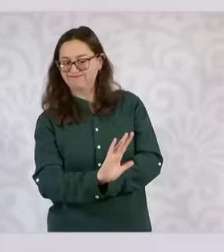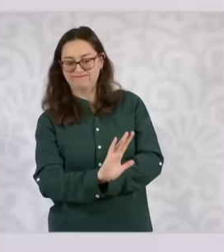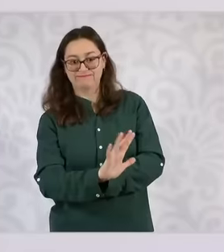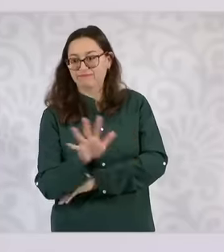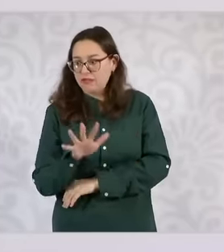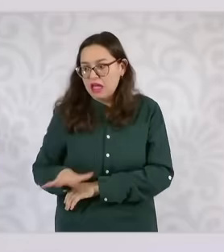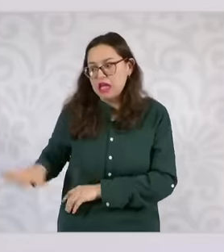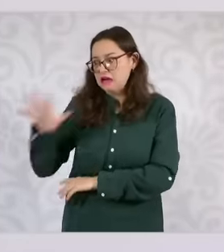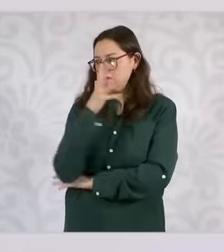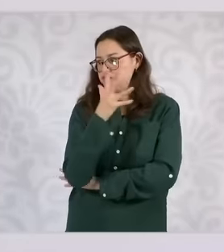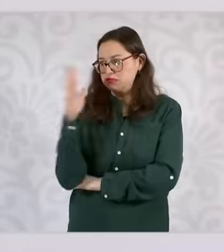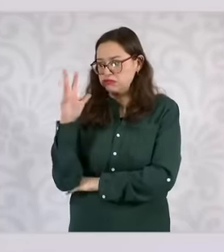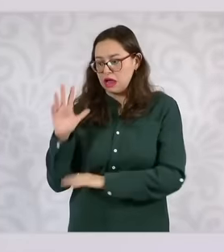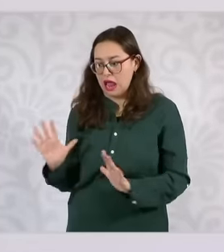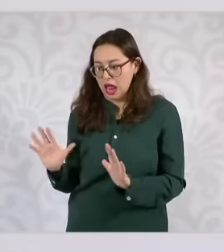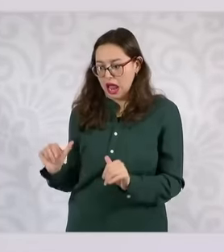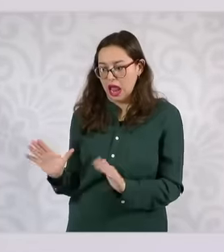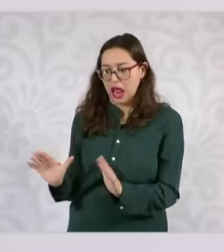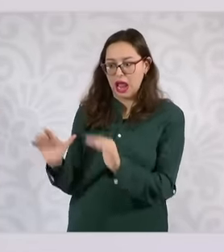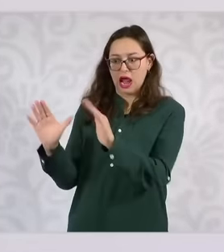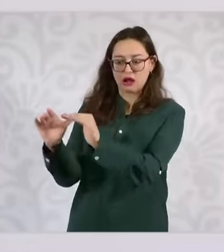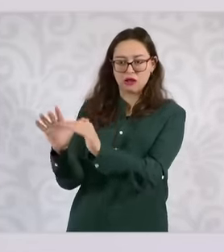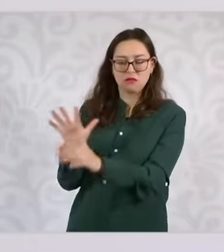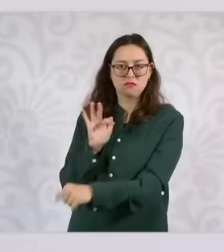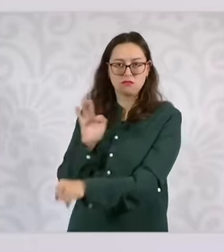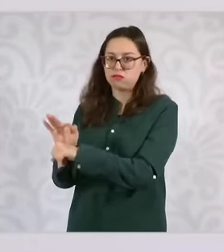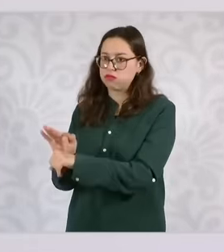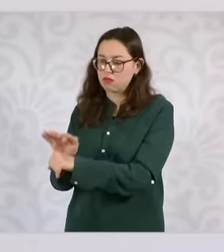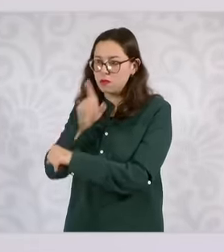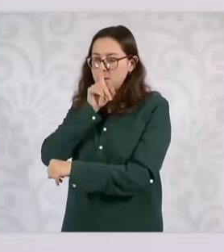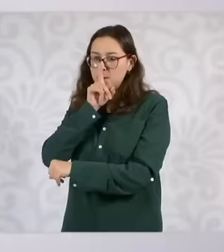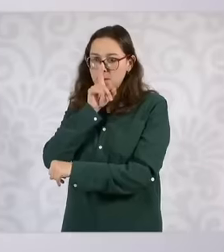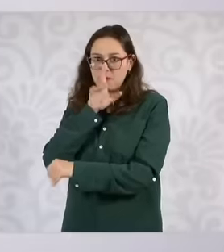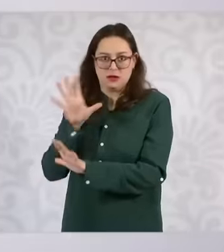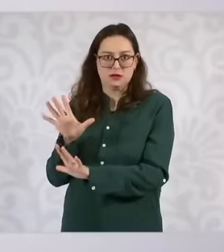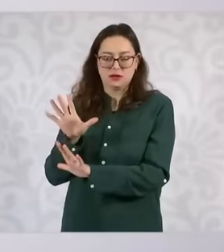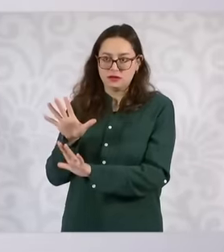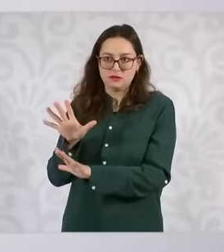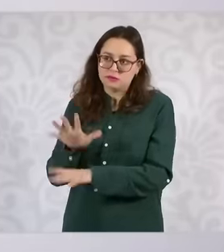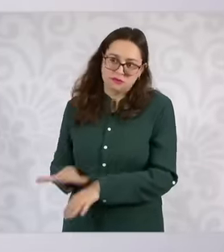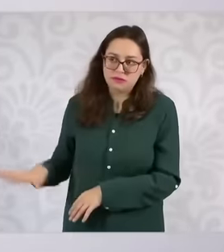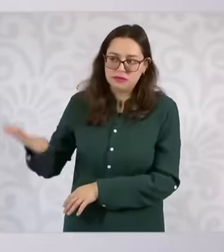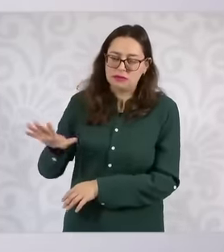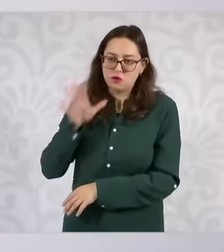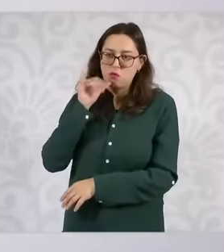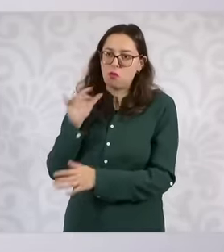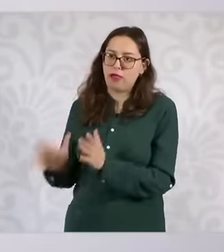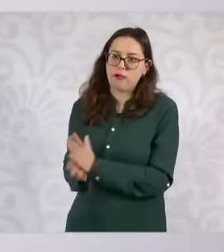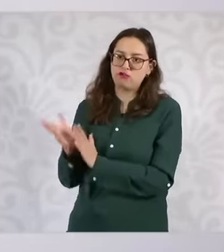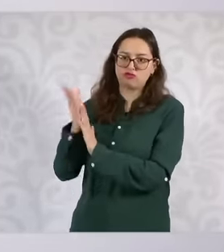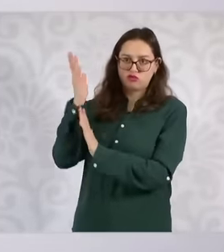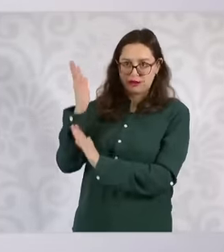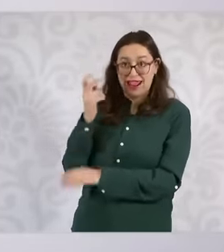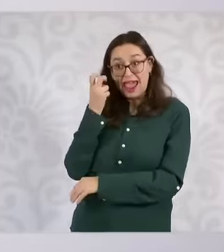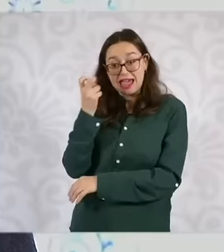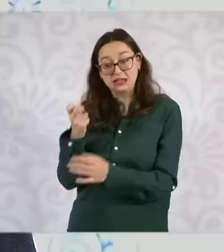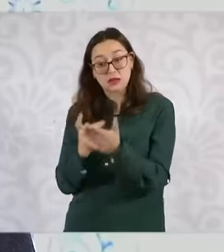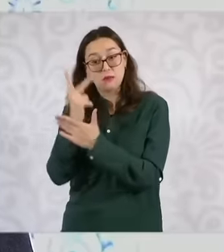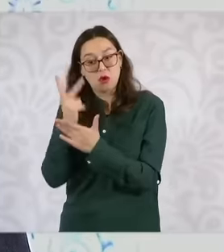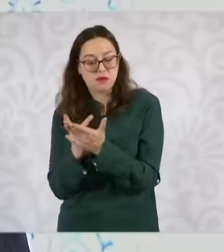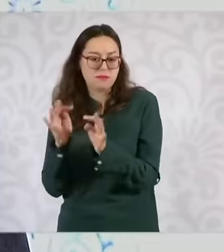. So this program is very important